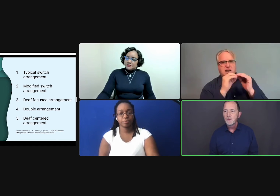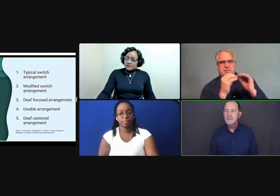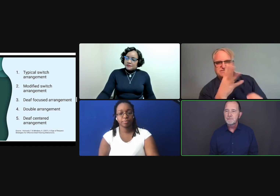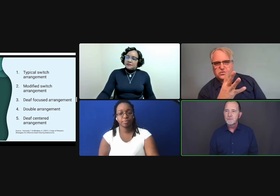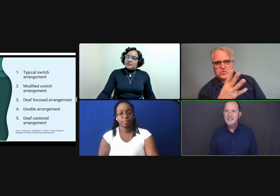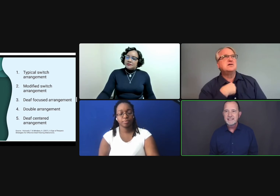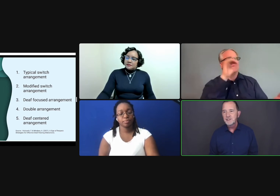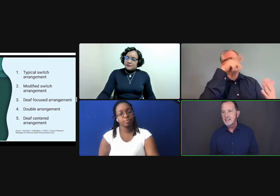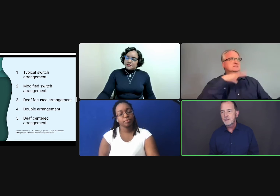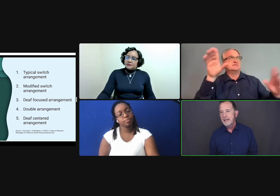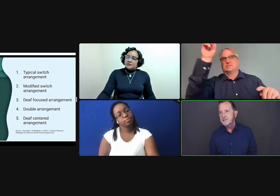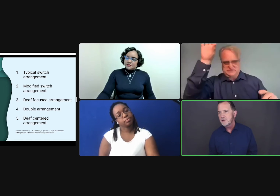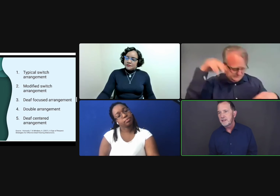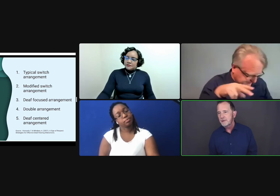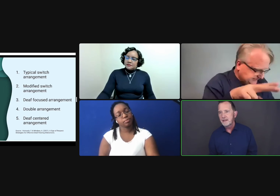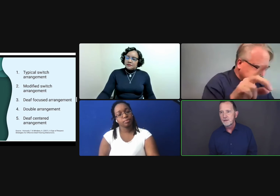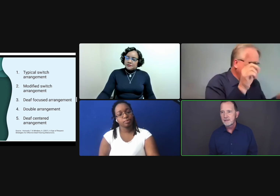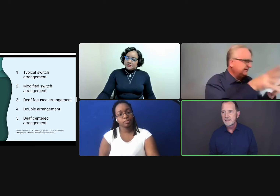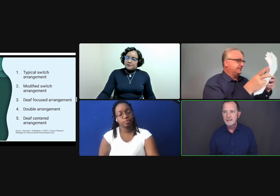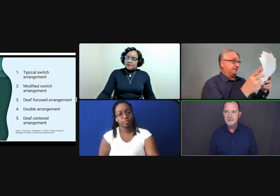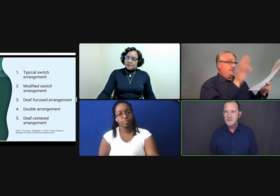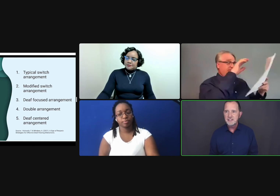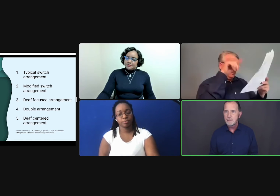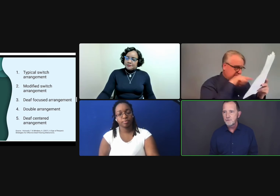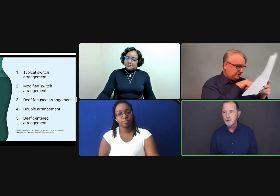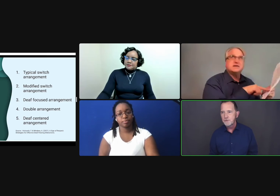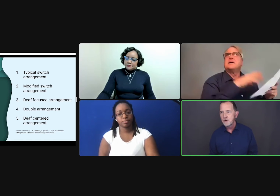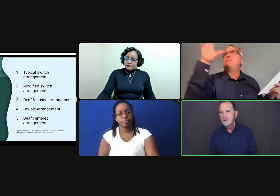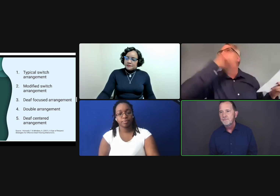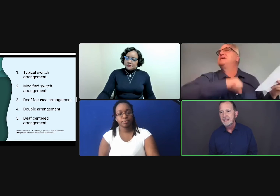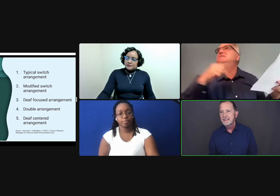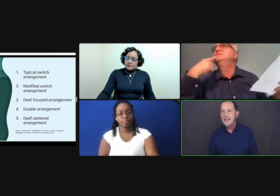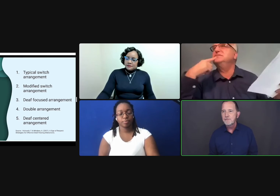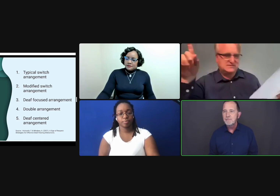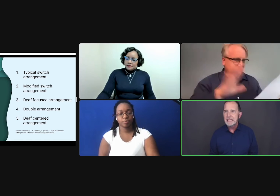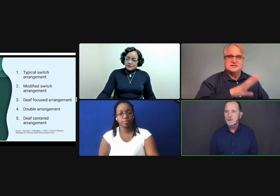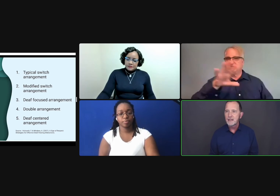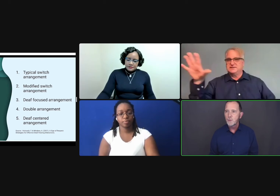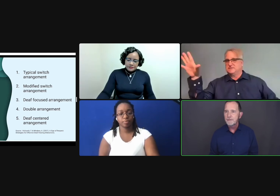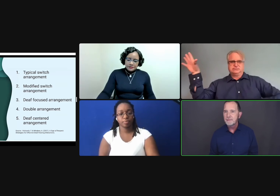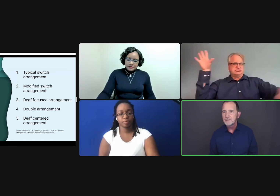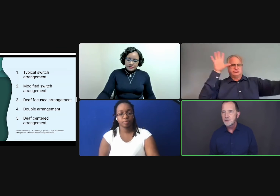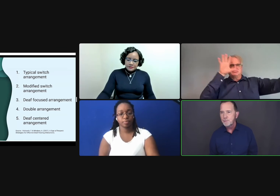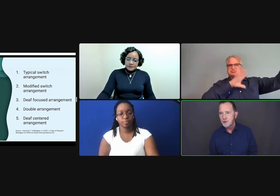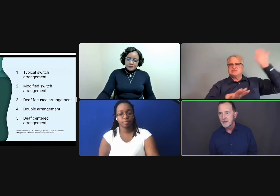When the teacher says, look at page 33 or illustration number 44, instead of me looking away from the interpreter